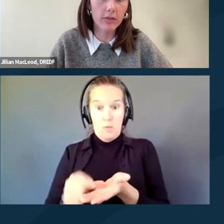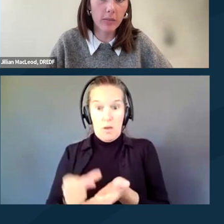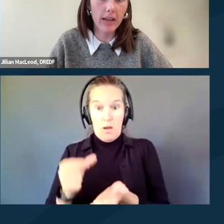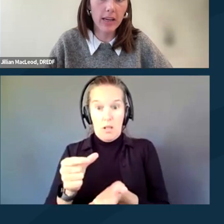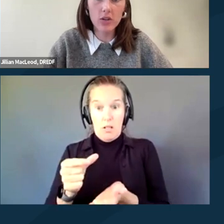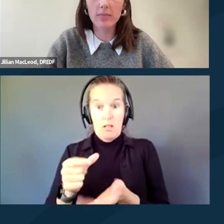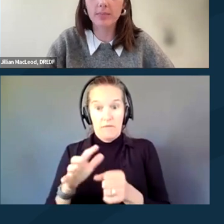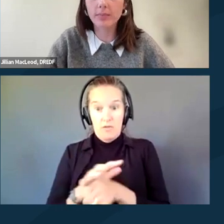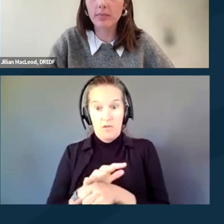of your medication.